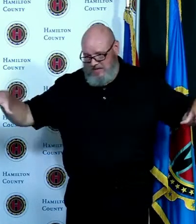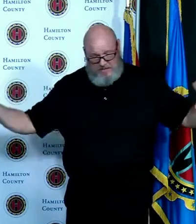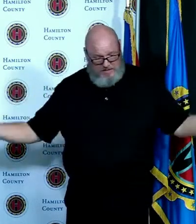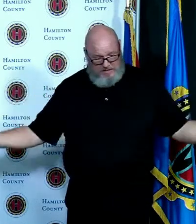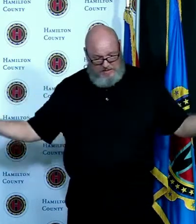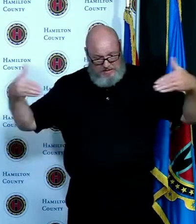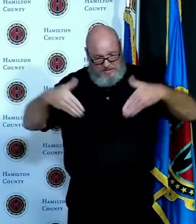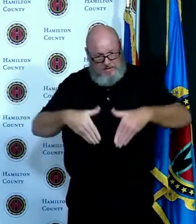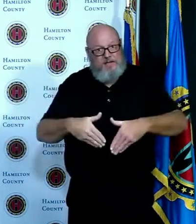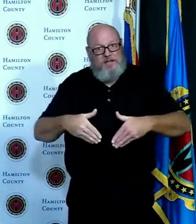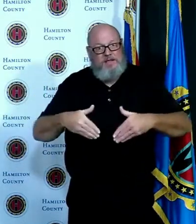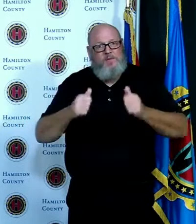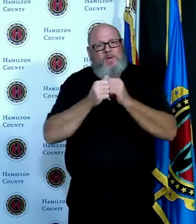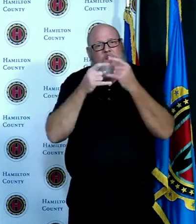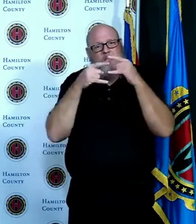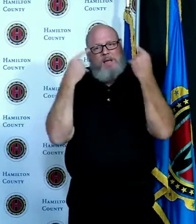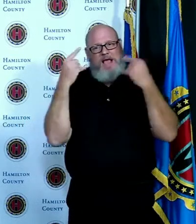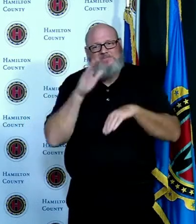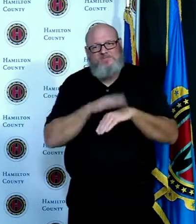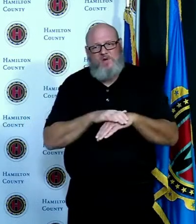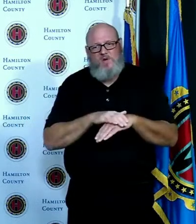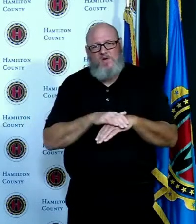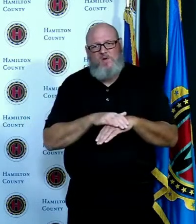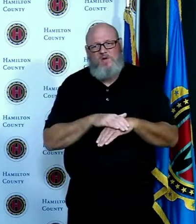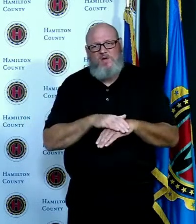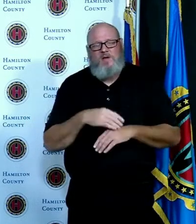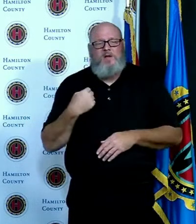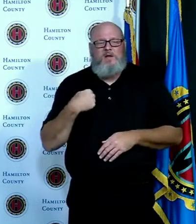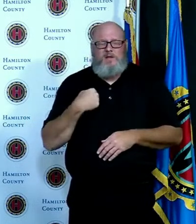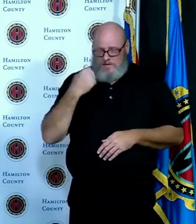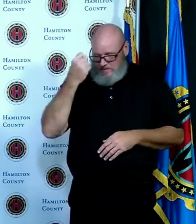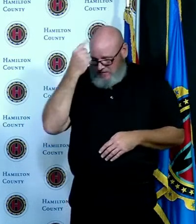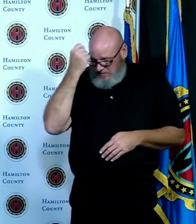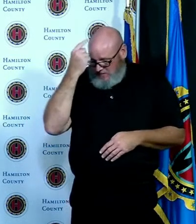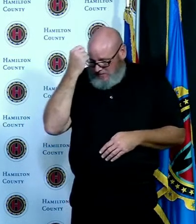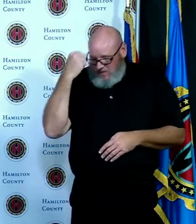tired of Covid-19 and just kind of giving up and just getting back to normal it just doesn't work